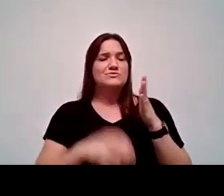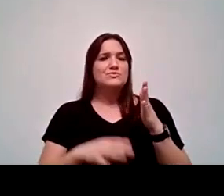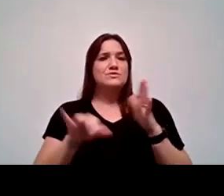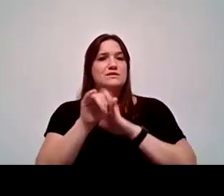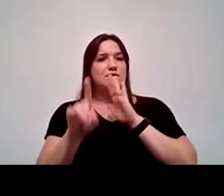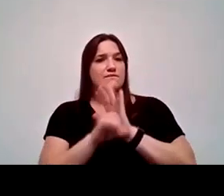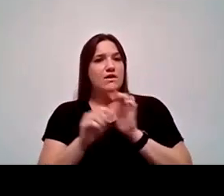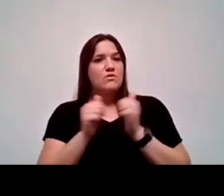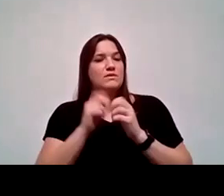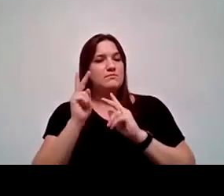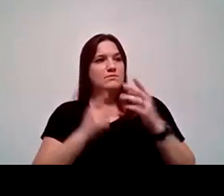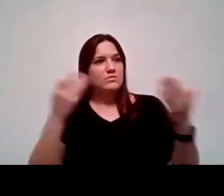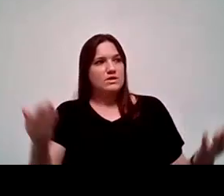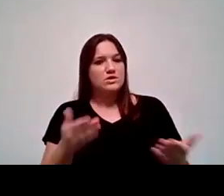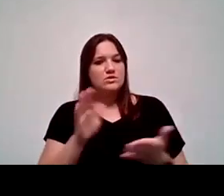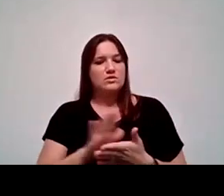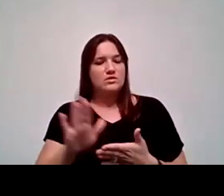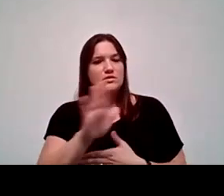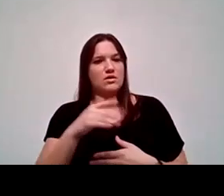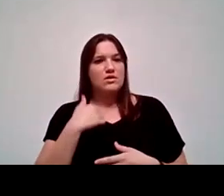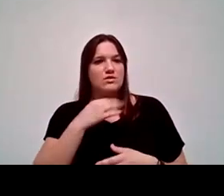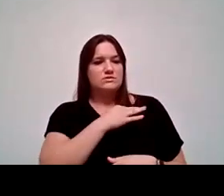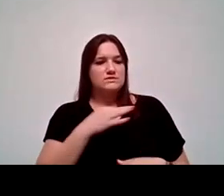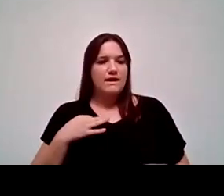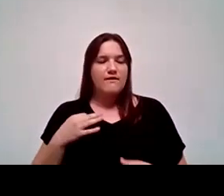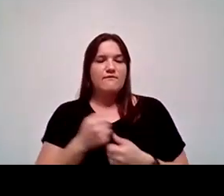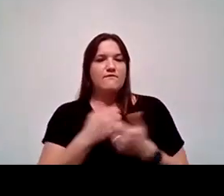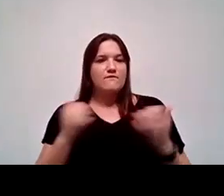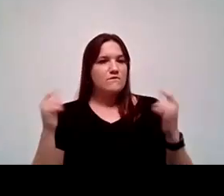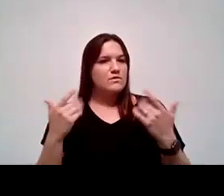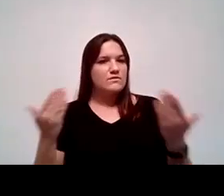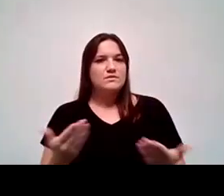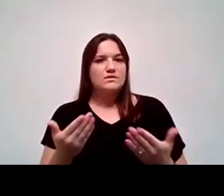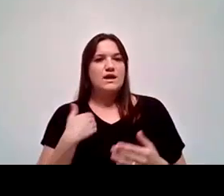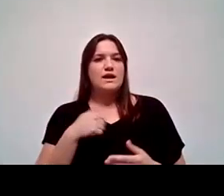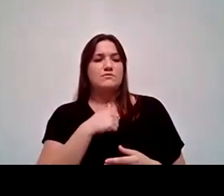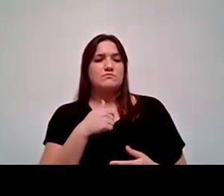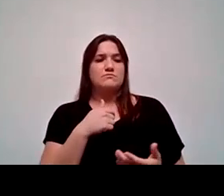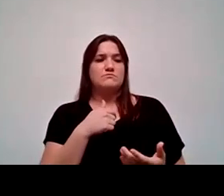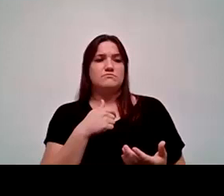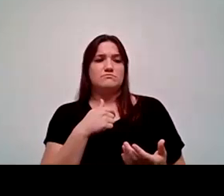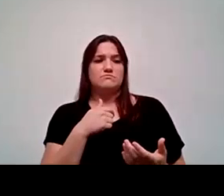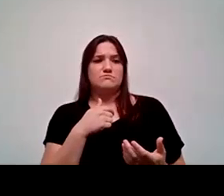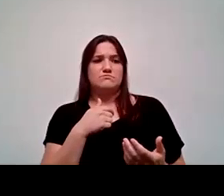with our people on campus, our staff, our faculty, and that are our folks on campus, are understanding